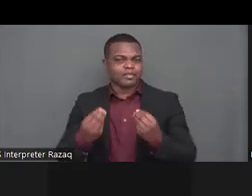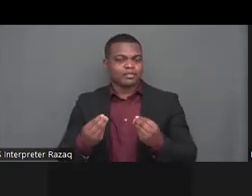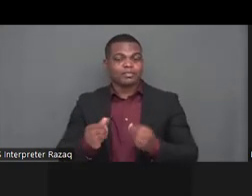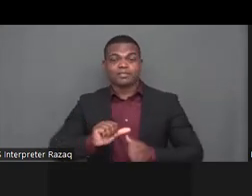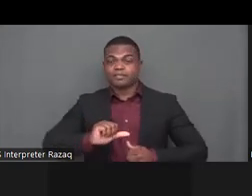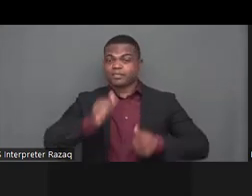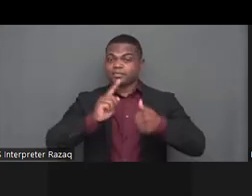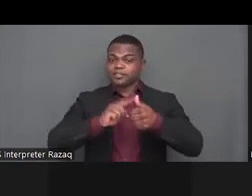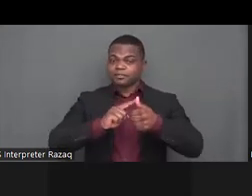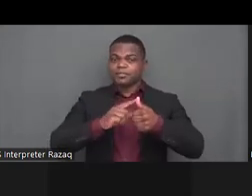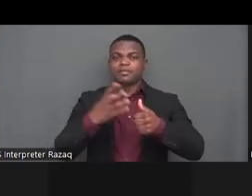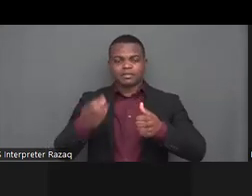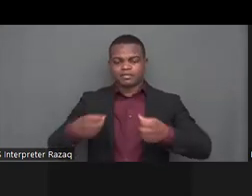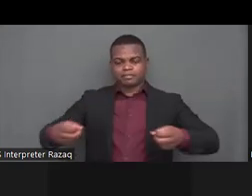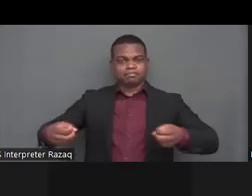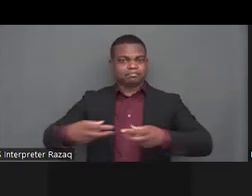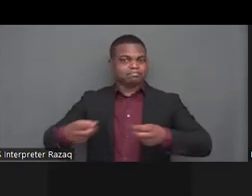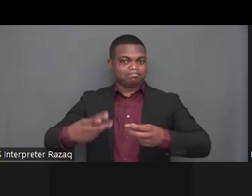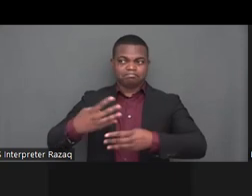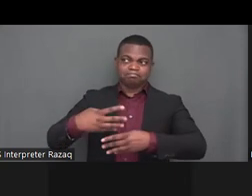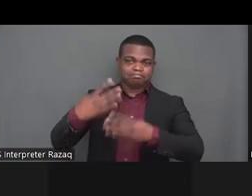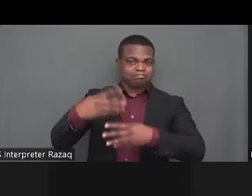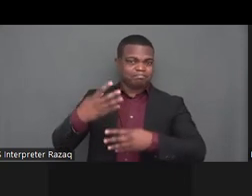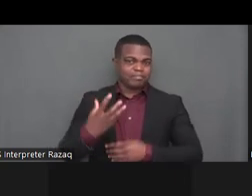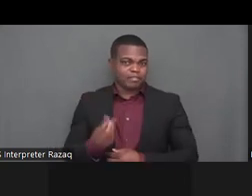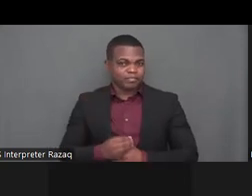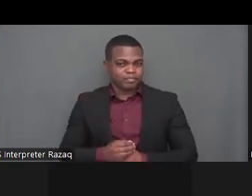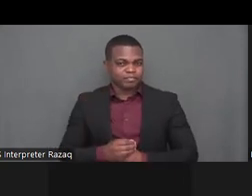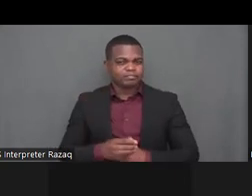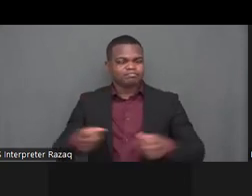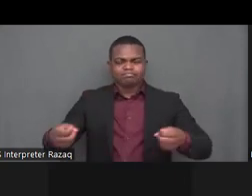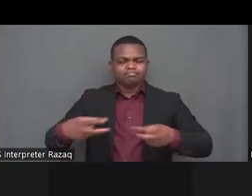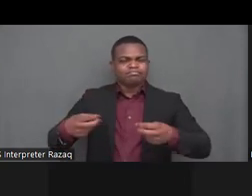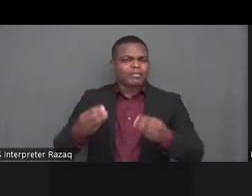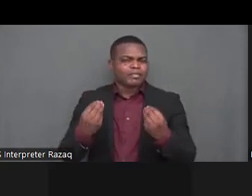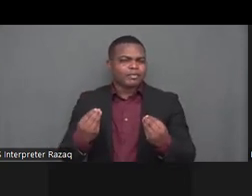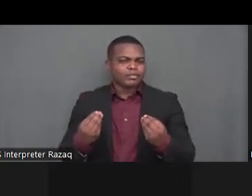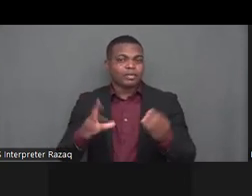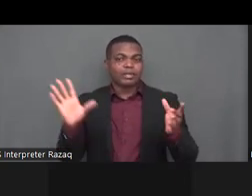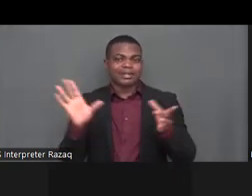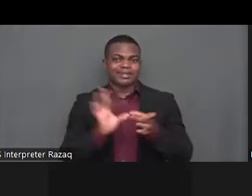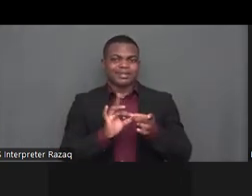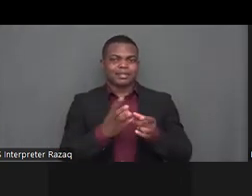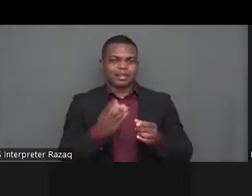in the external link that that that you can find in a chat box so go to the chat box